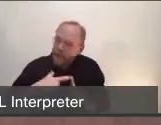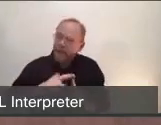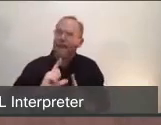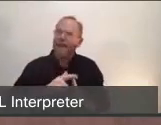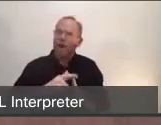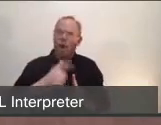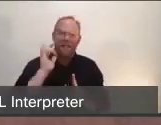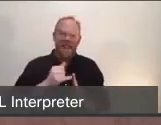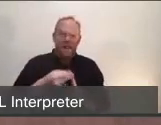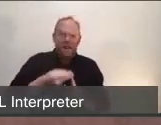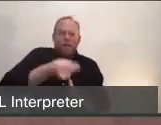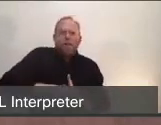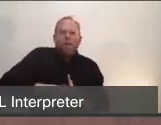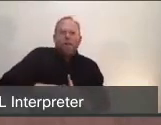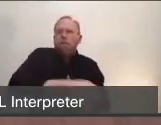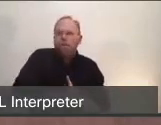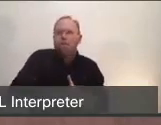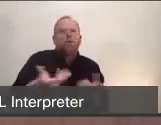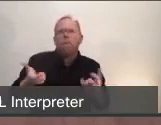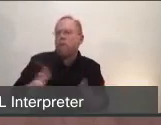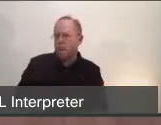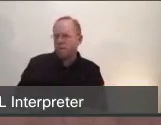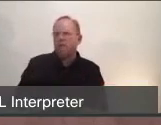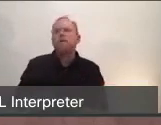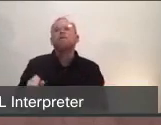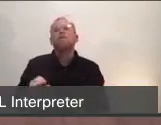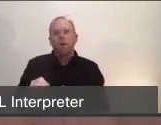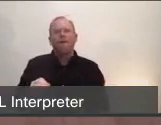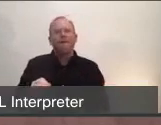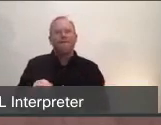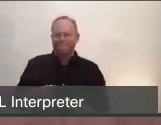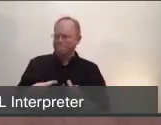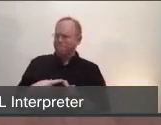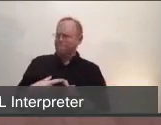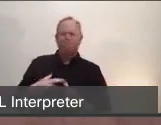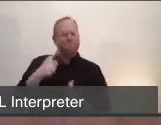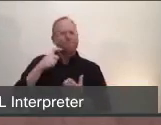I'm curious. I know our fire personnel are often who staff our EMS units,